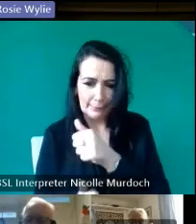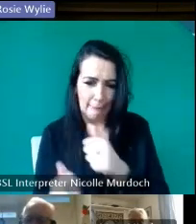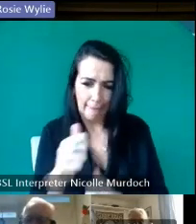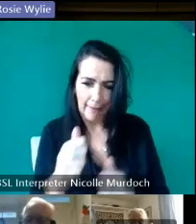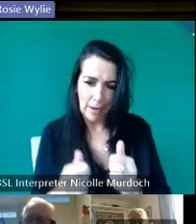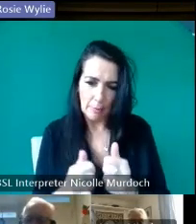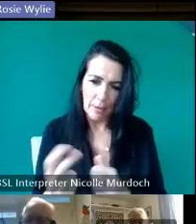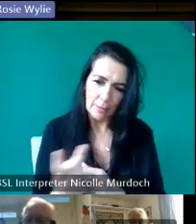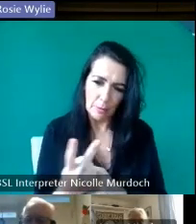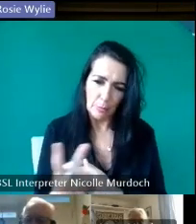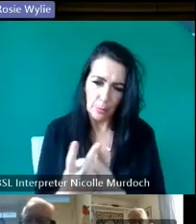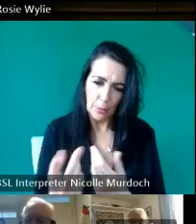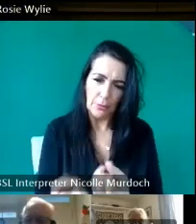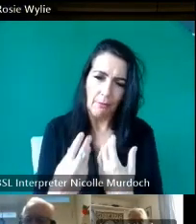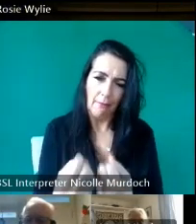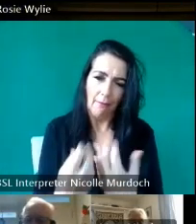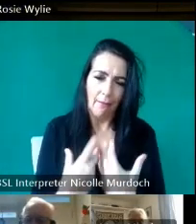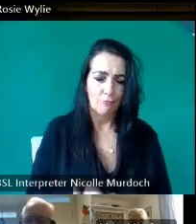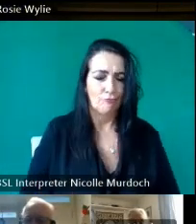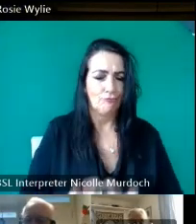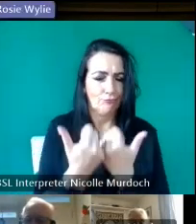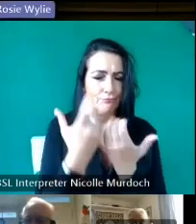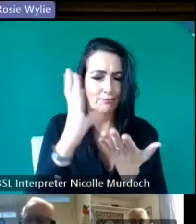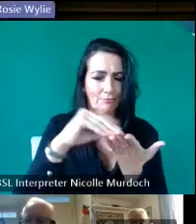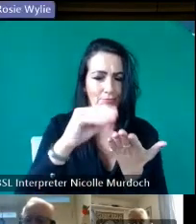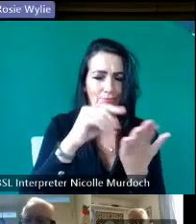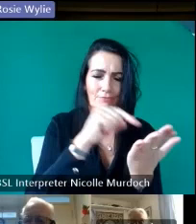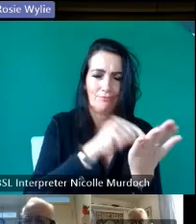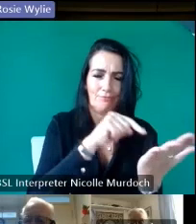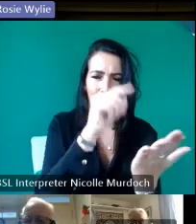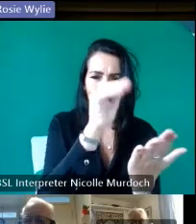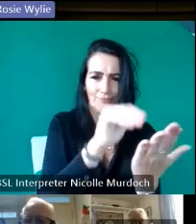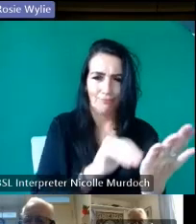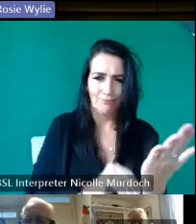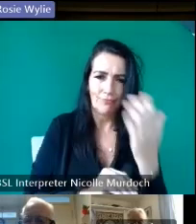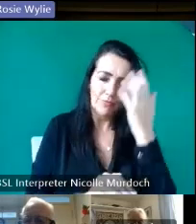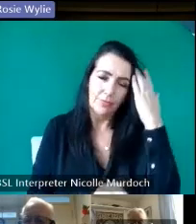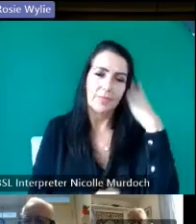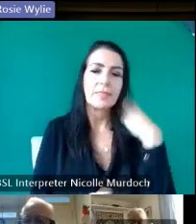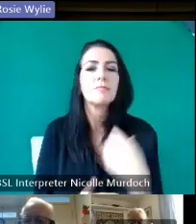share the stories towards the end of the project it just occurred to me and I completely forgot